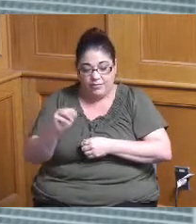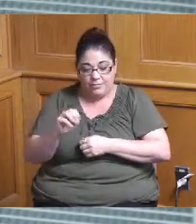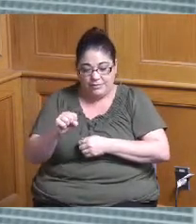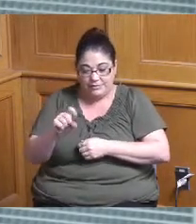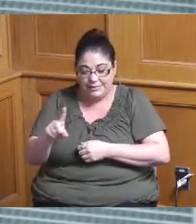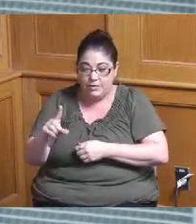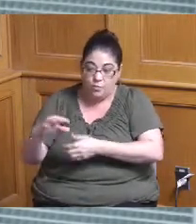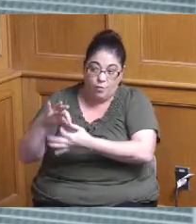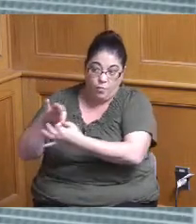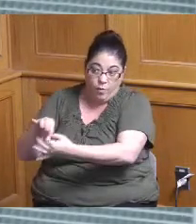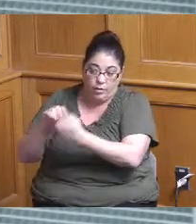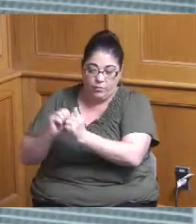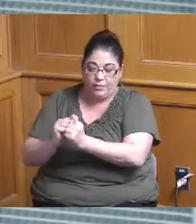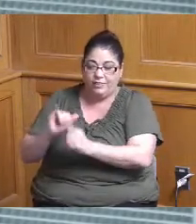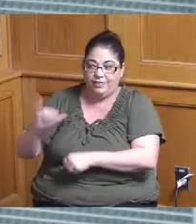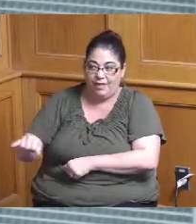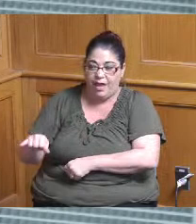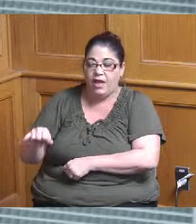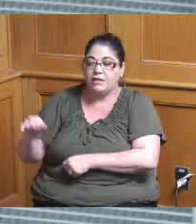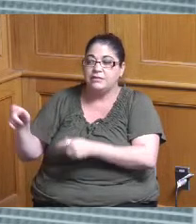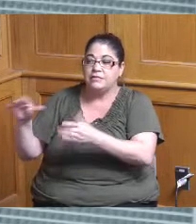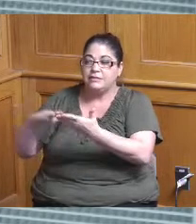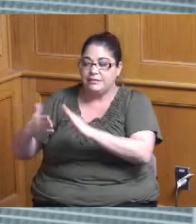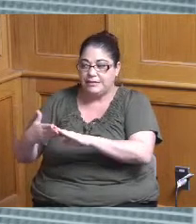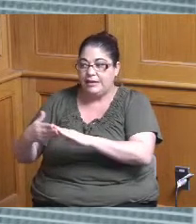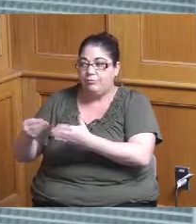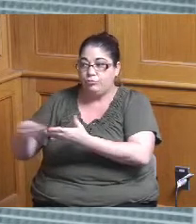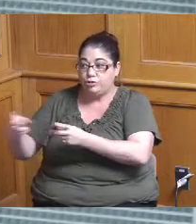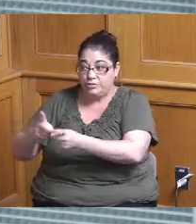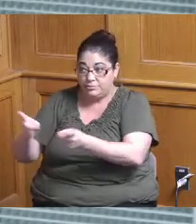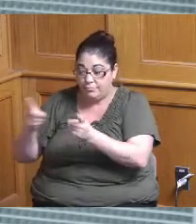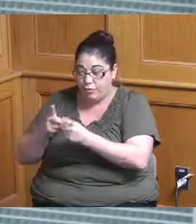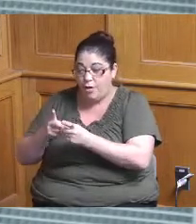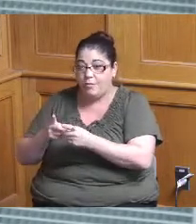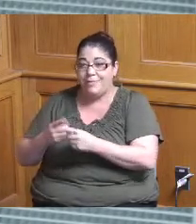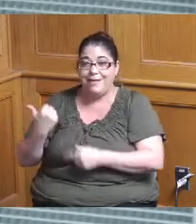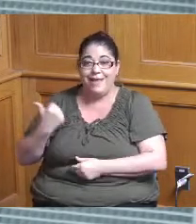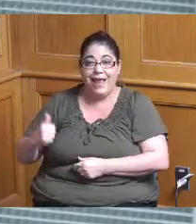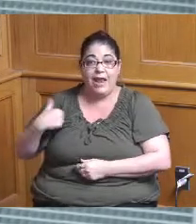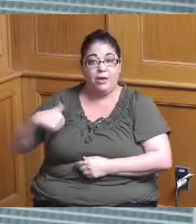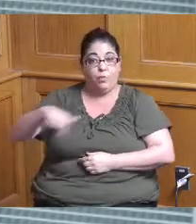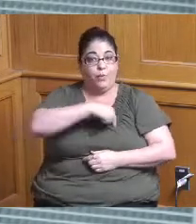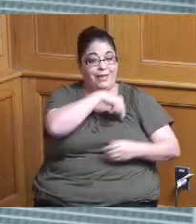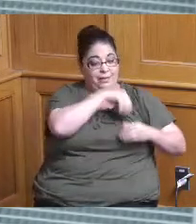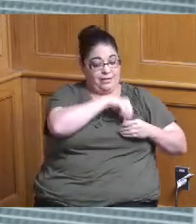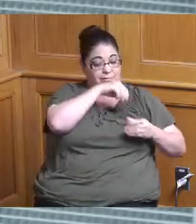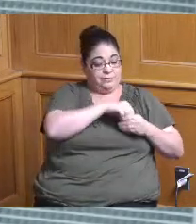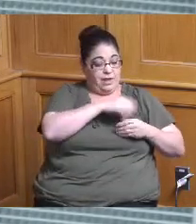at the city into the city manager so anything we can do on our end to streamline that process